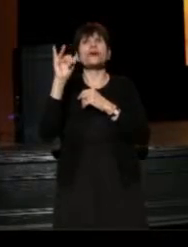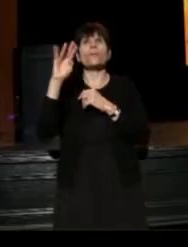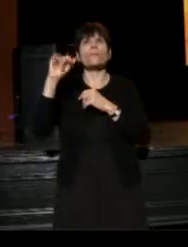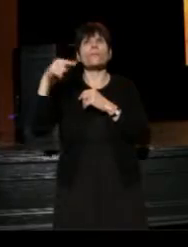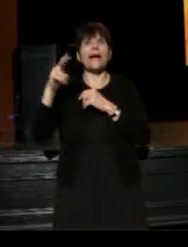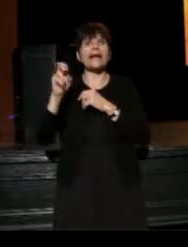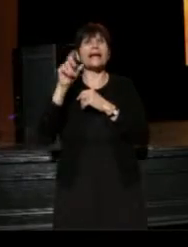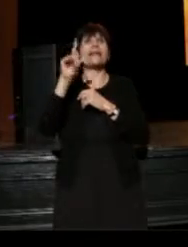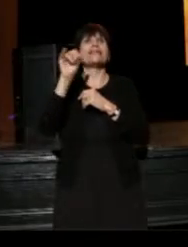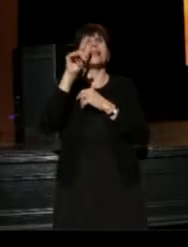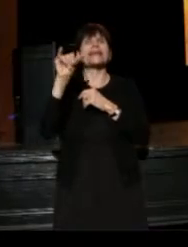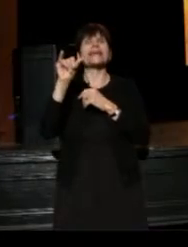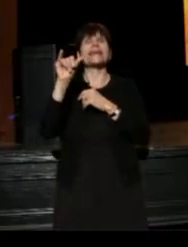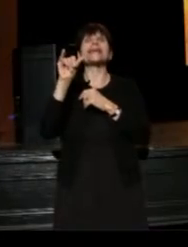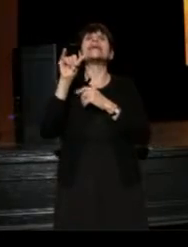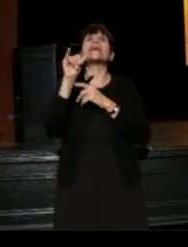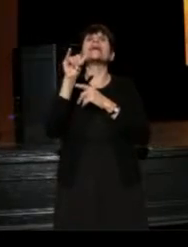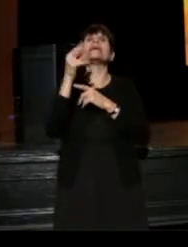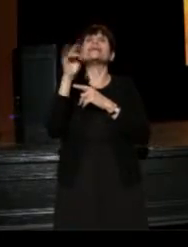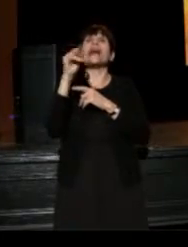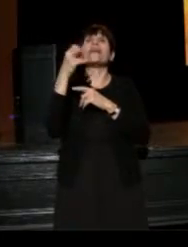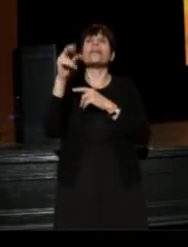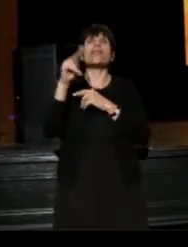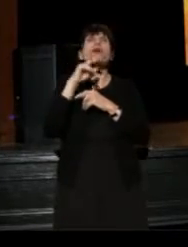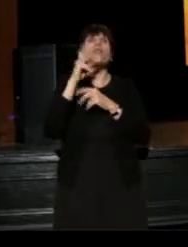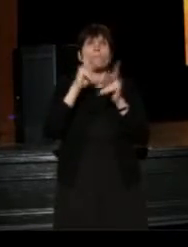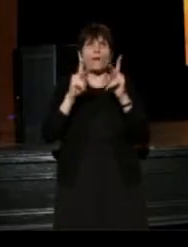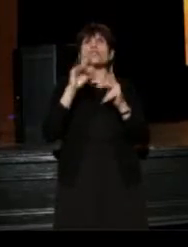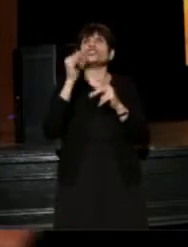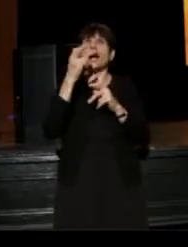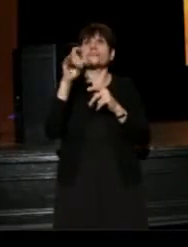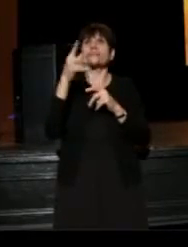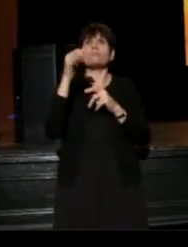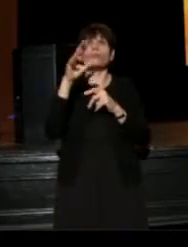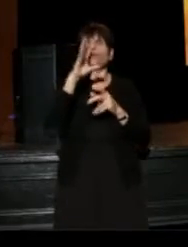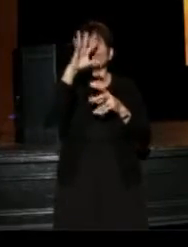and Jocelyn Prince, who are the people who are embedded in those three schools.